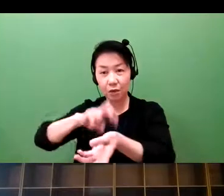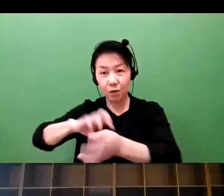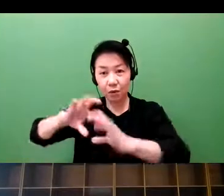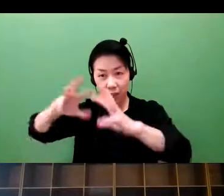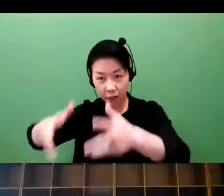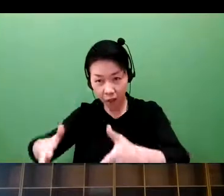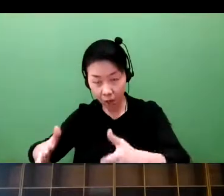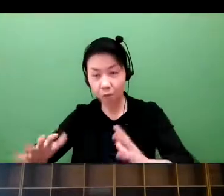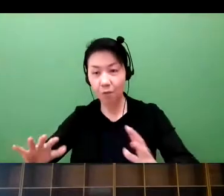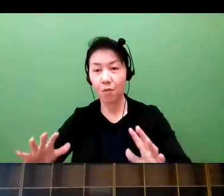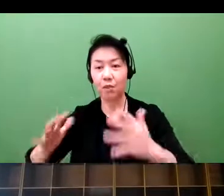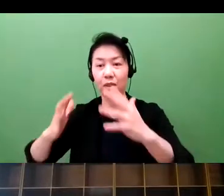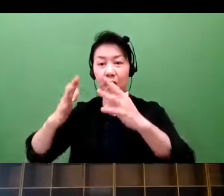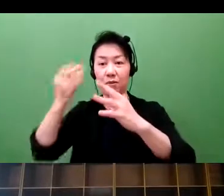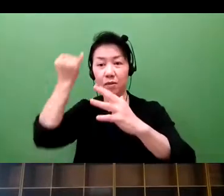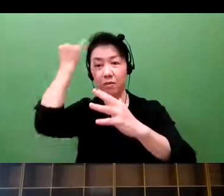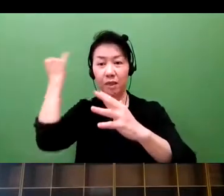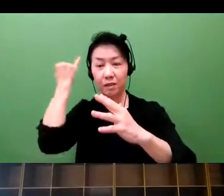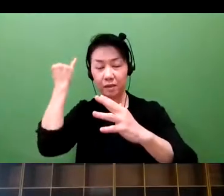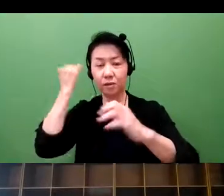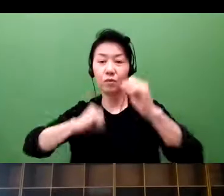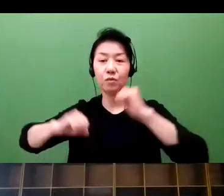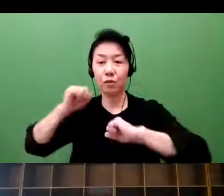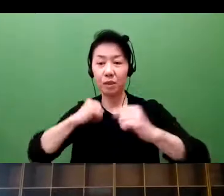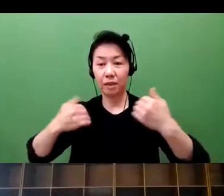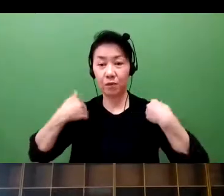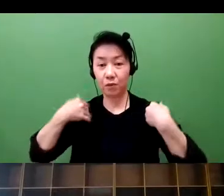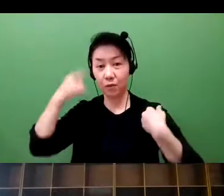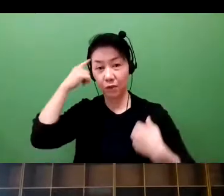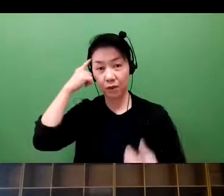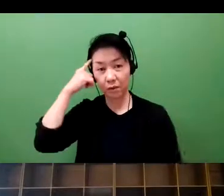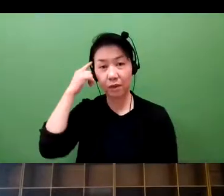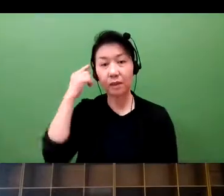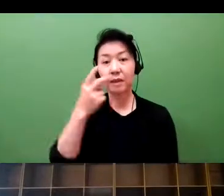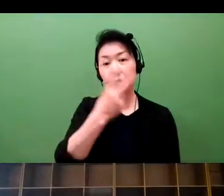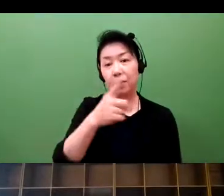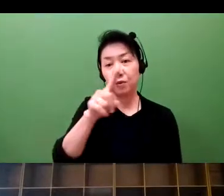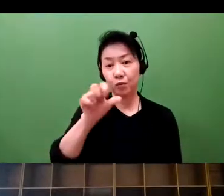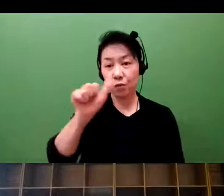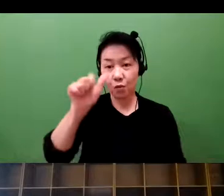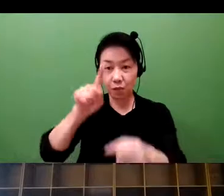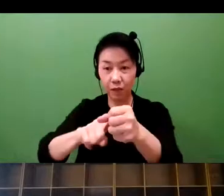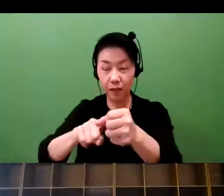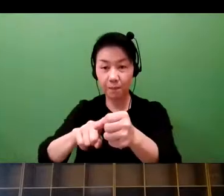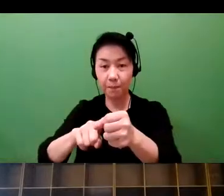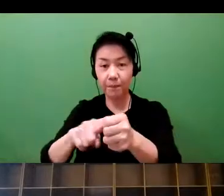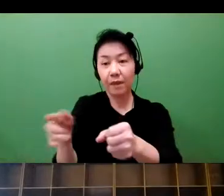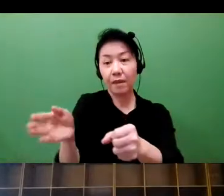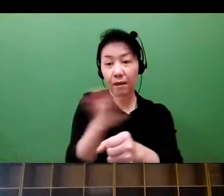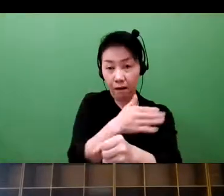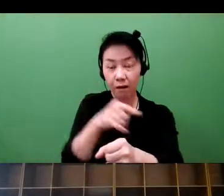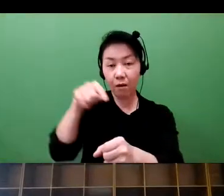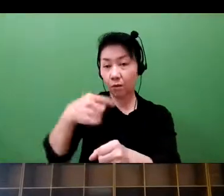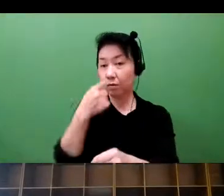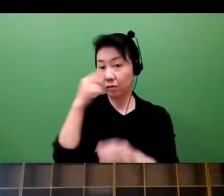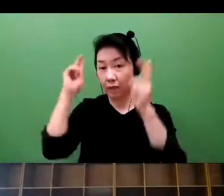a belief that it is important to instill a movement. In 2015-- that's six years ago--